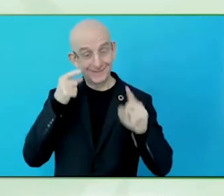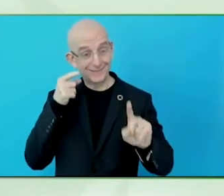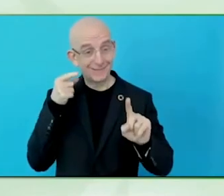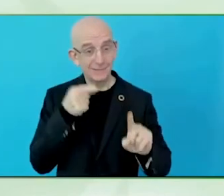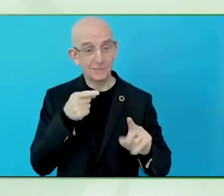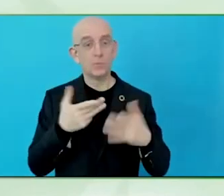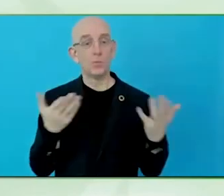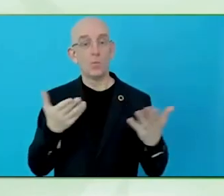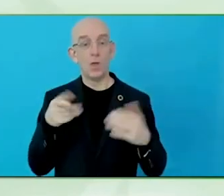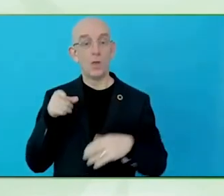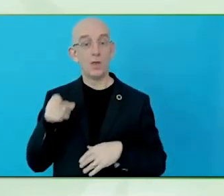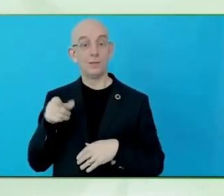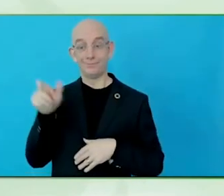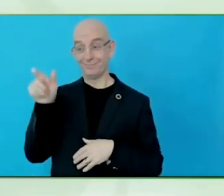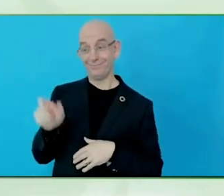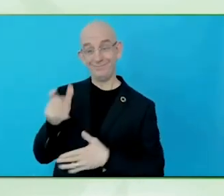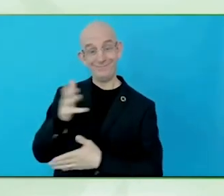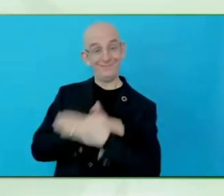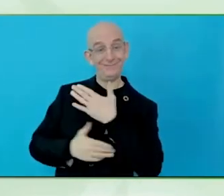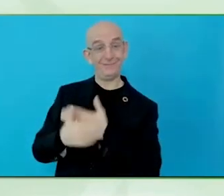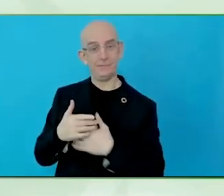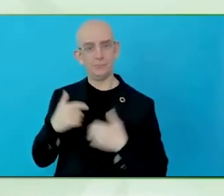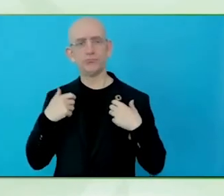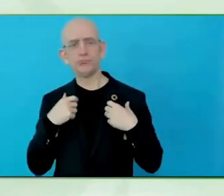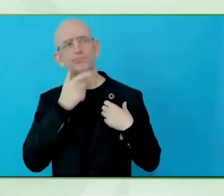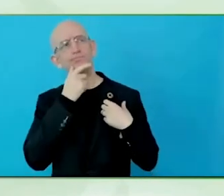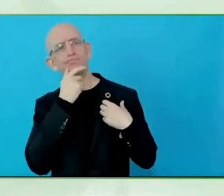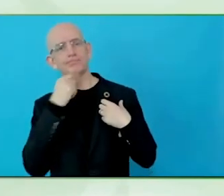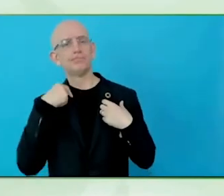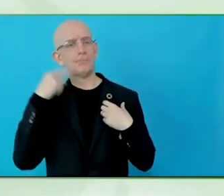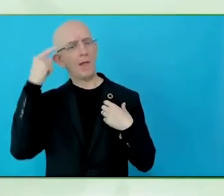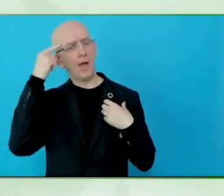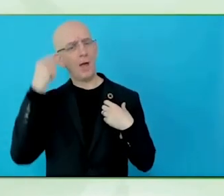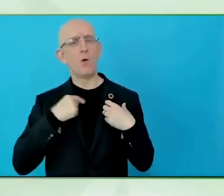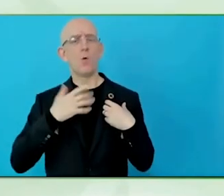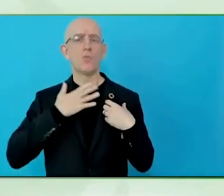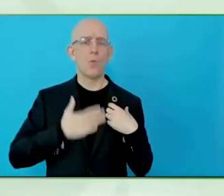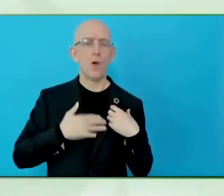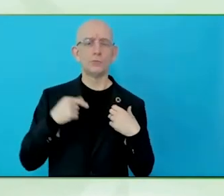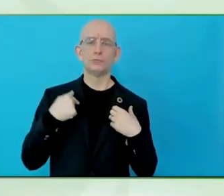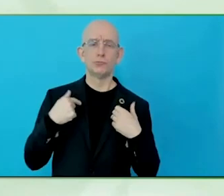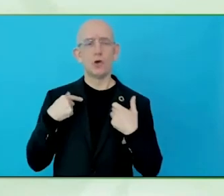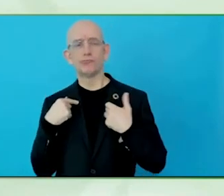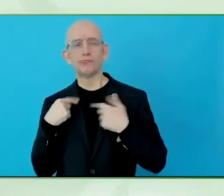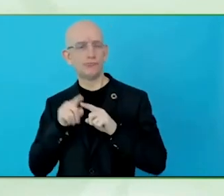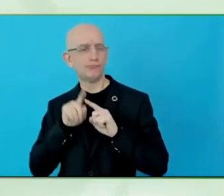with happy memories, that whole process is standardised, more